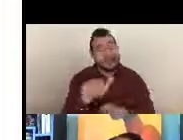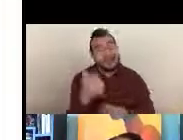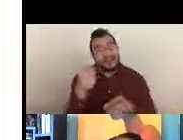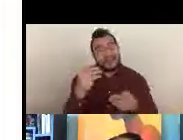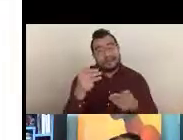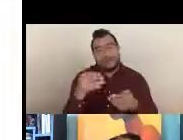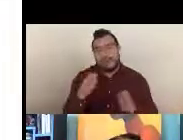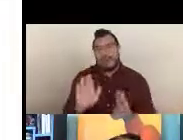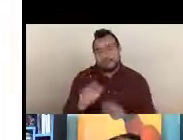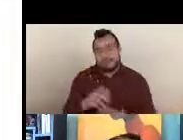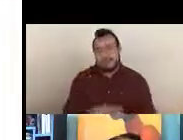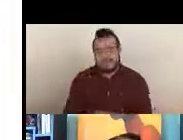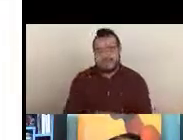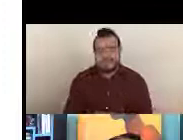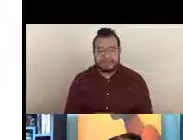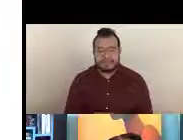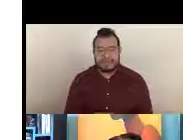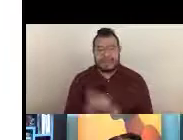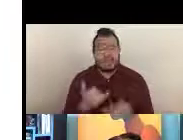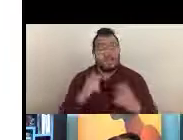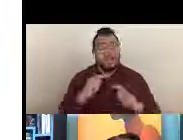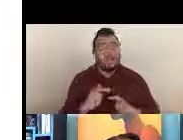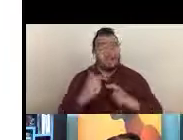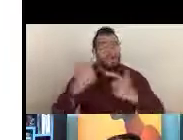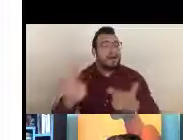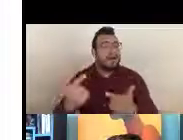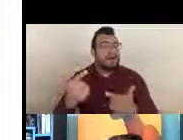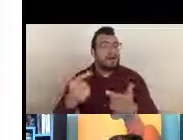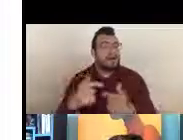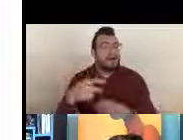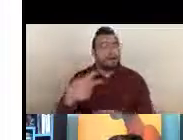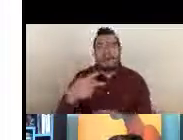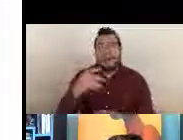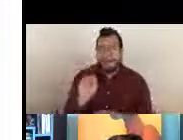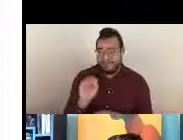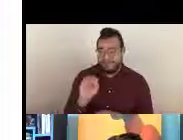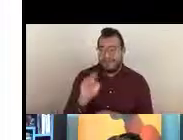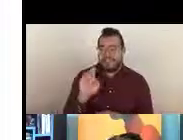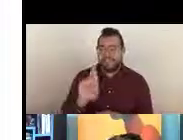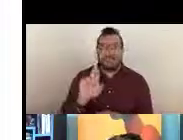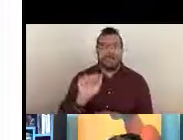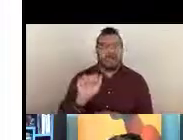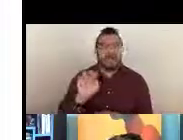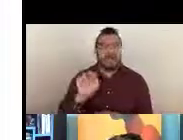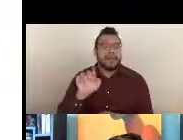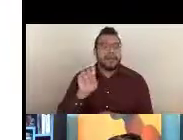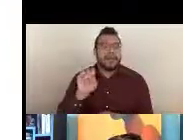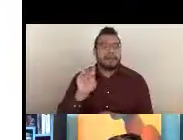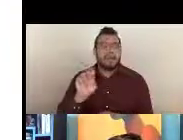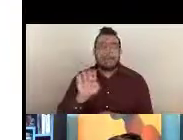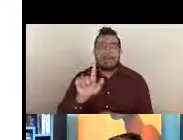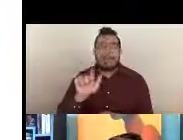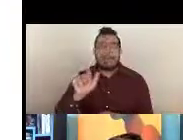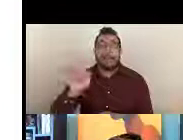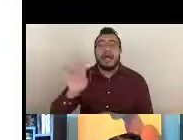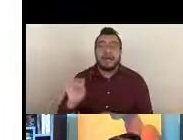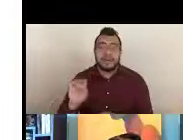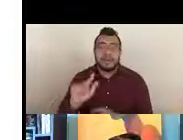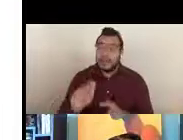So now I want to hand over the baton to a program officer, Dr. Amanda Melillo. Amanda?